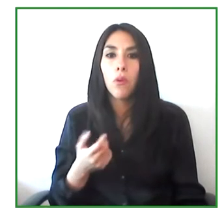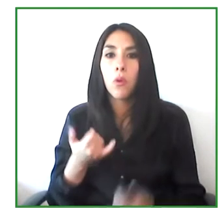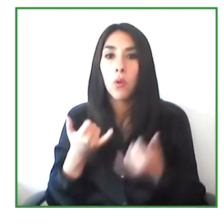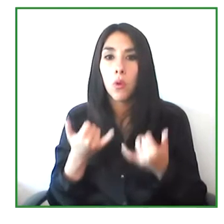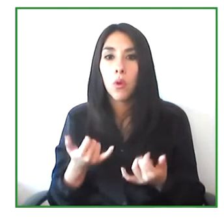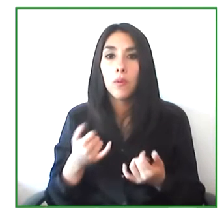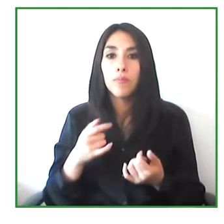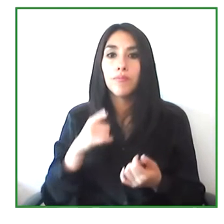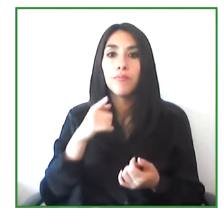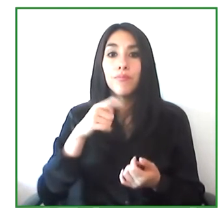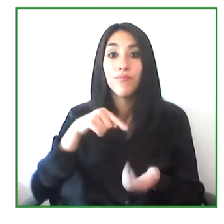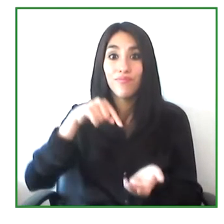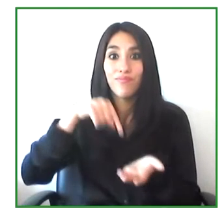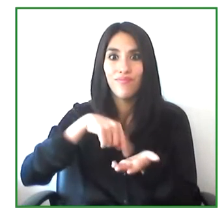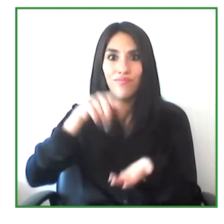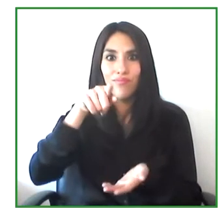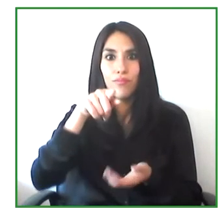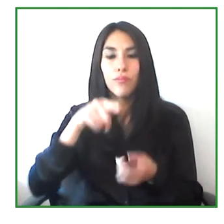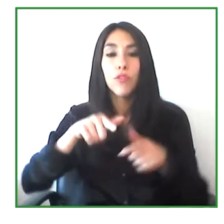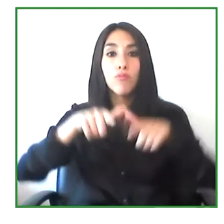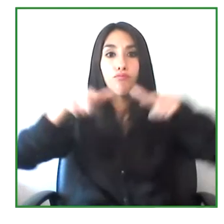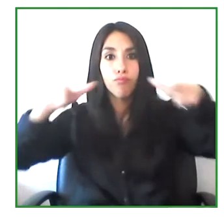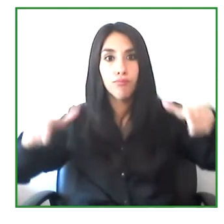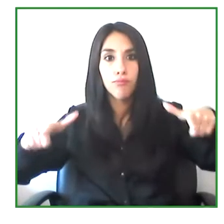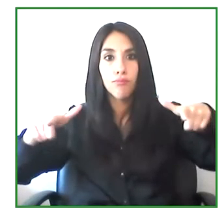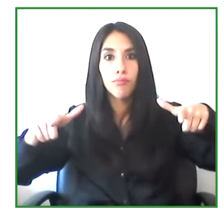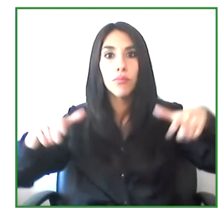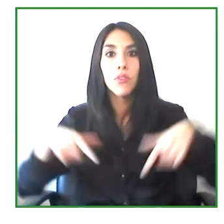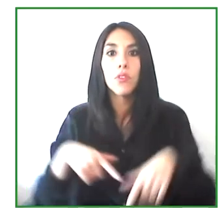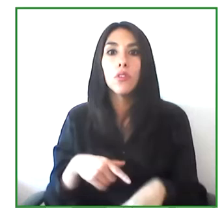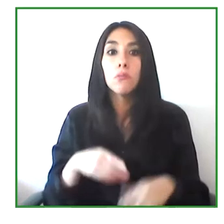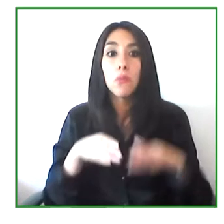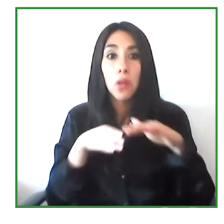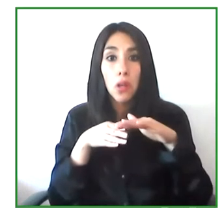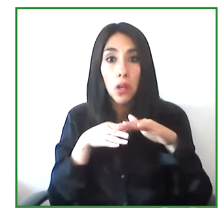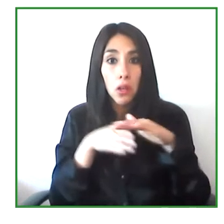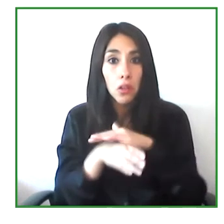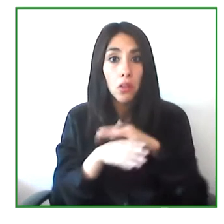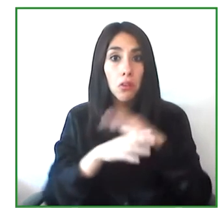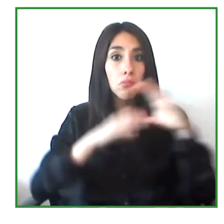Centro de relevo has been able to guarantee access to communication over this